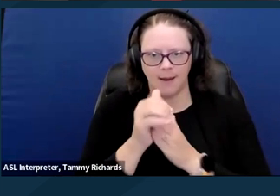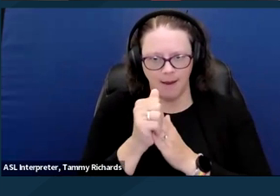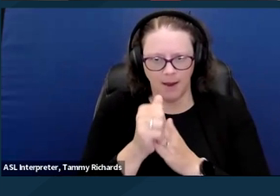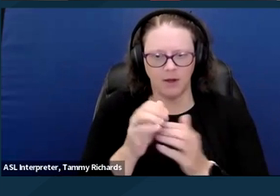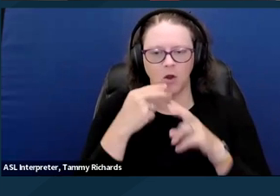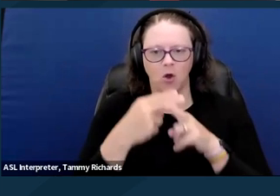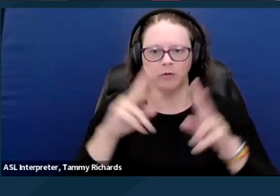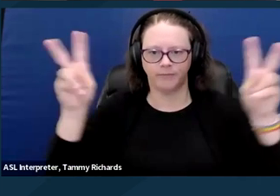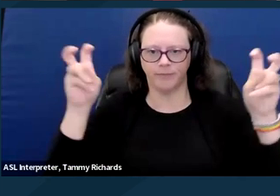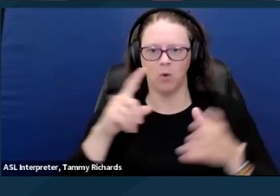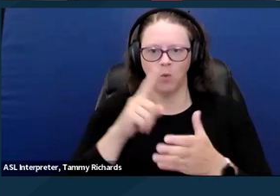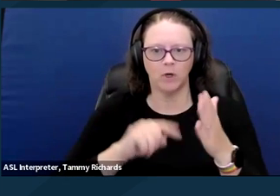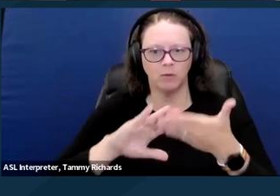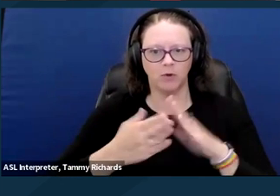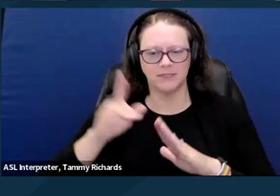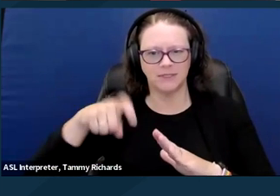About the Criminalization of Homelessness.